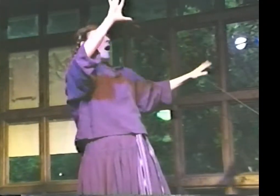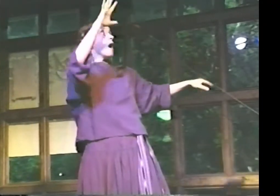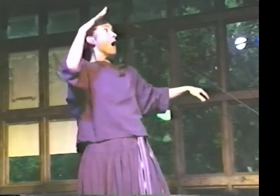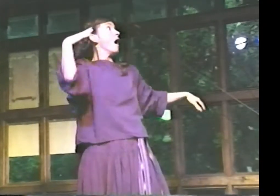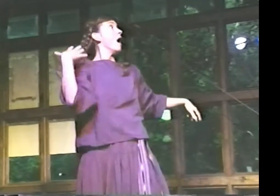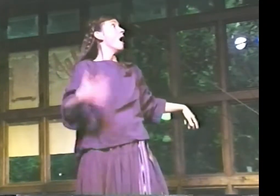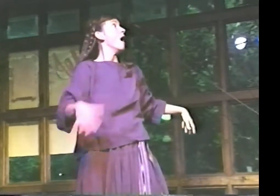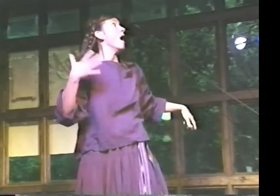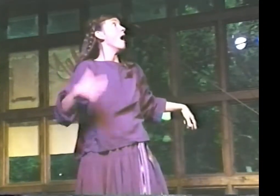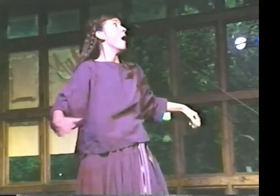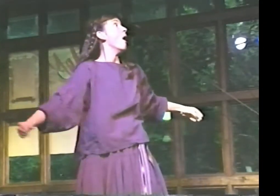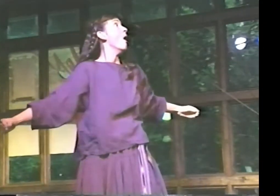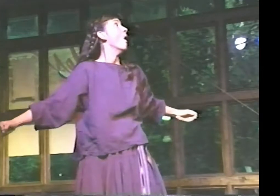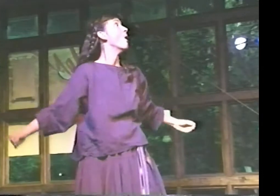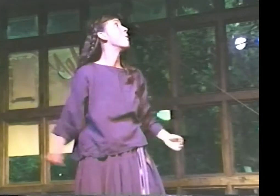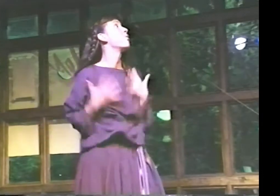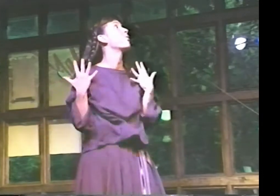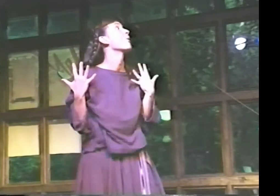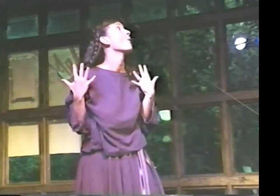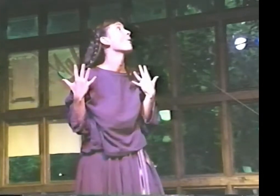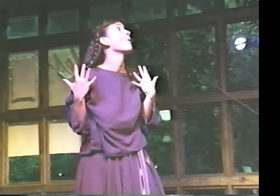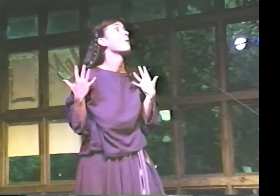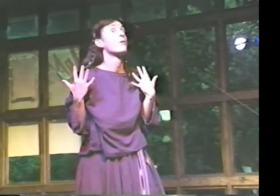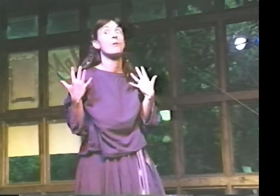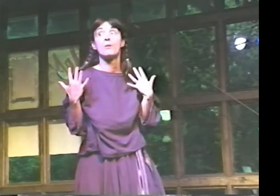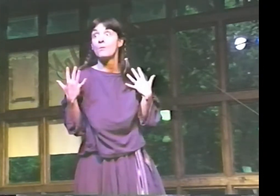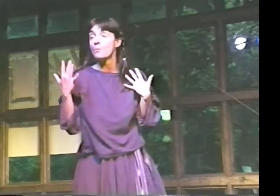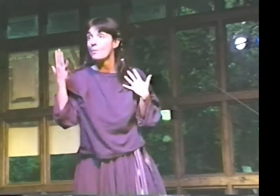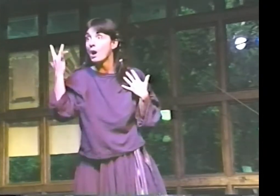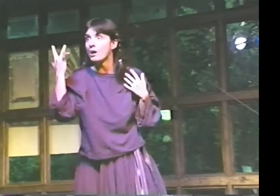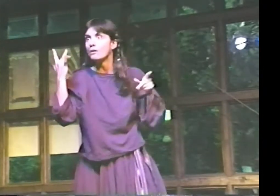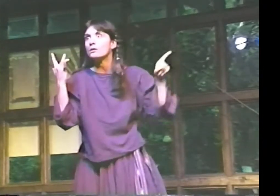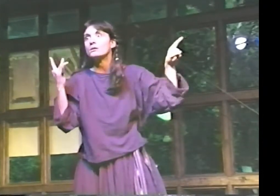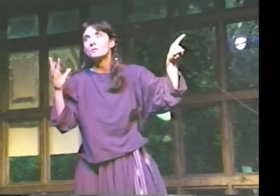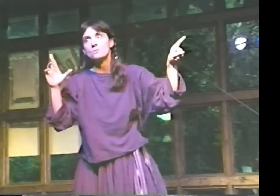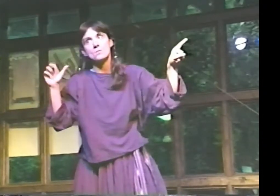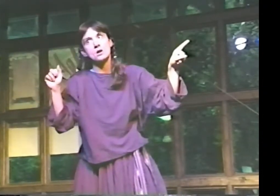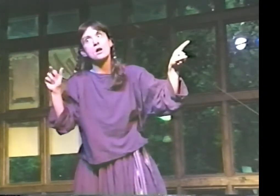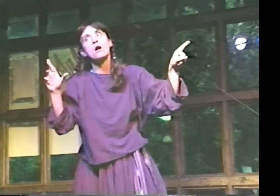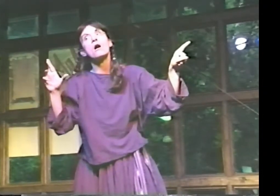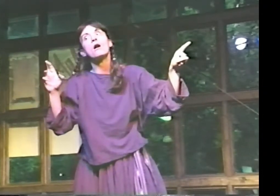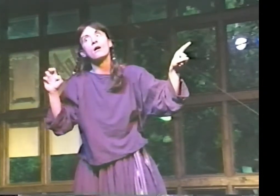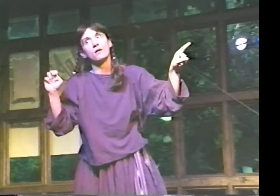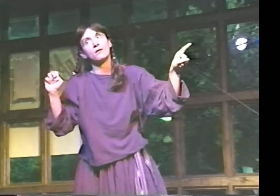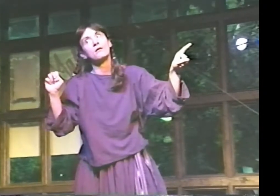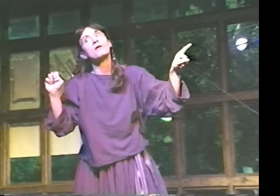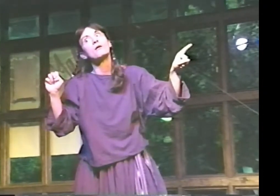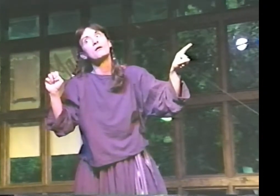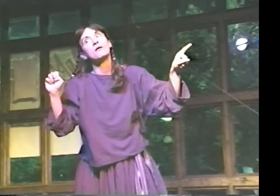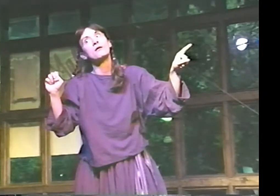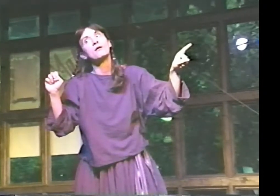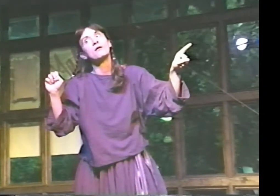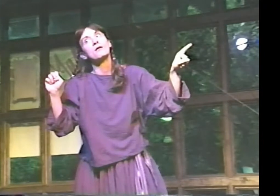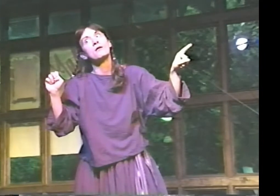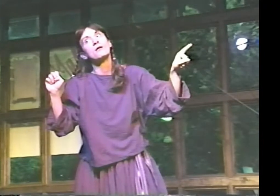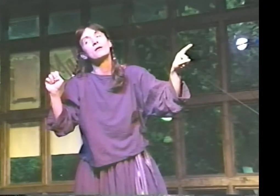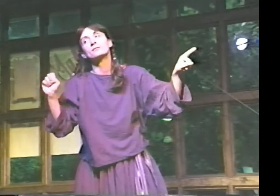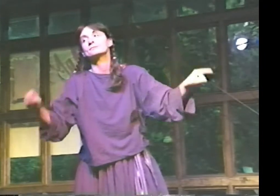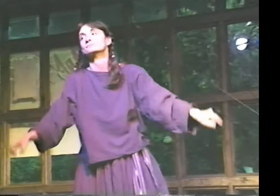PURE INSPIRATION. I TELL YOU, I DON'T CATCH MANY OF THESE.